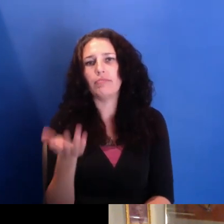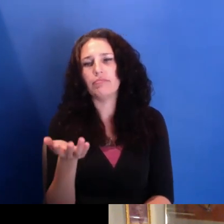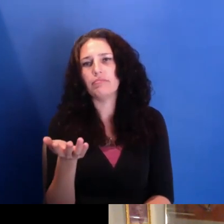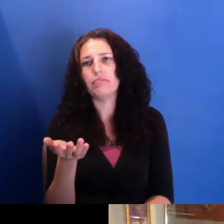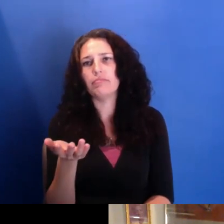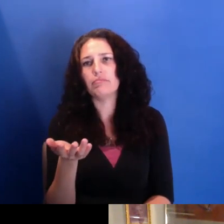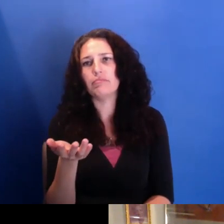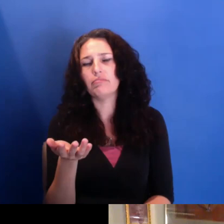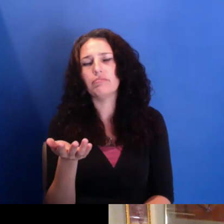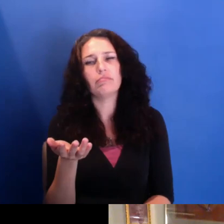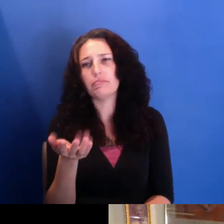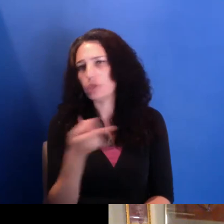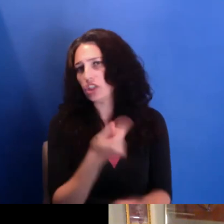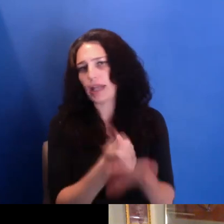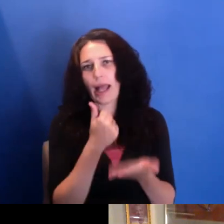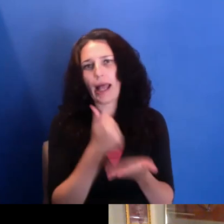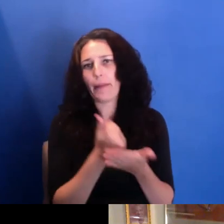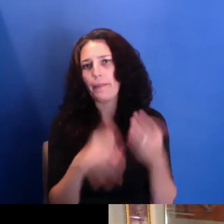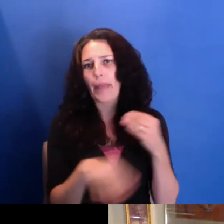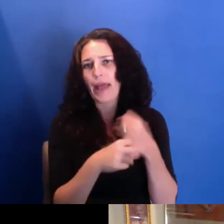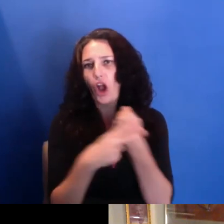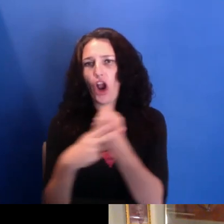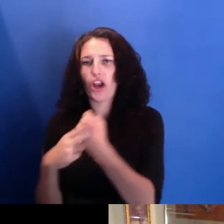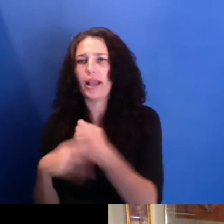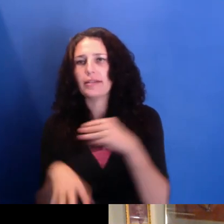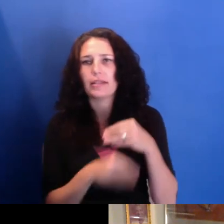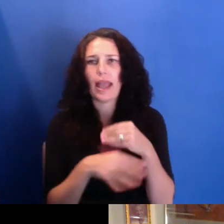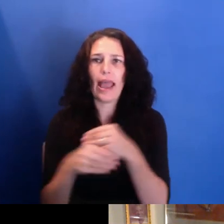we actually put them on interviews, sort of unedited, for the most part.